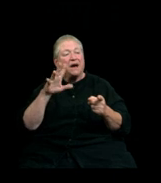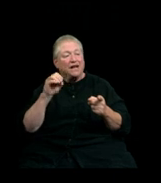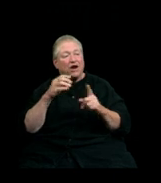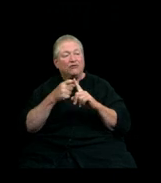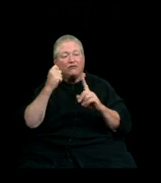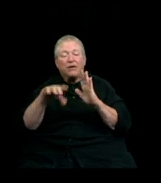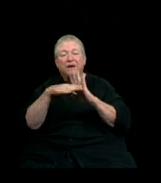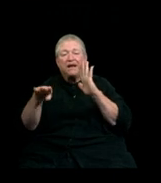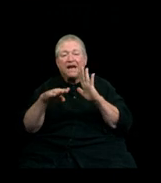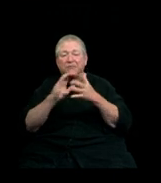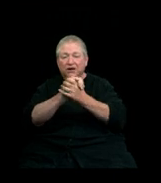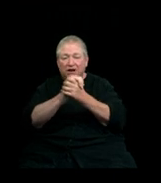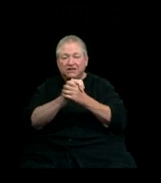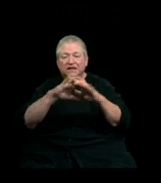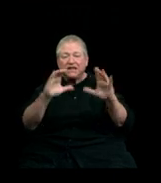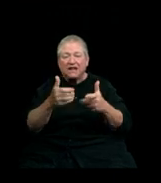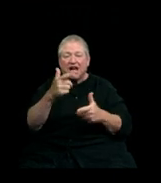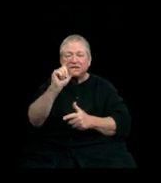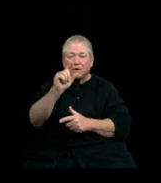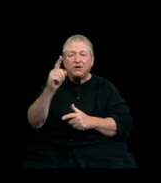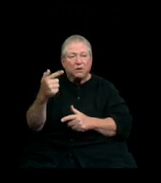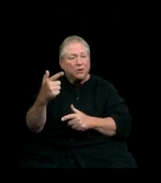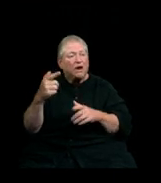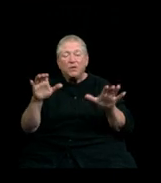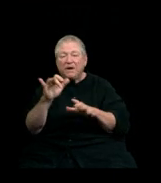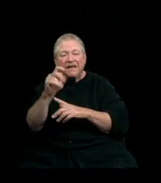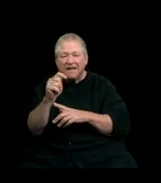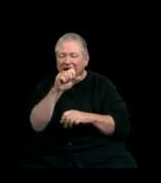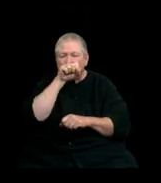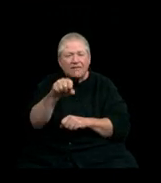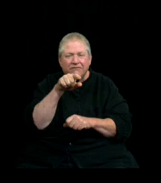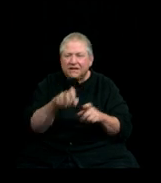congratulations class of 2021, we did it! I love this journey for us!